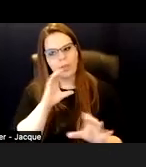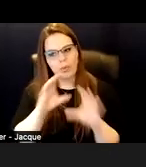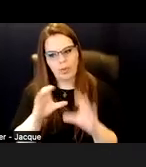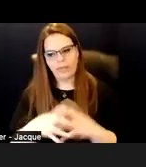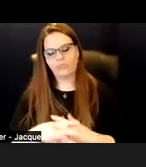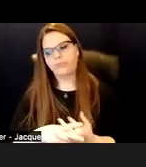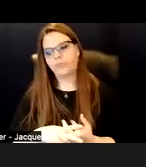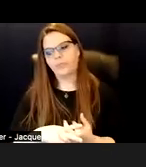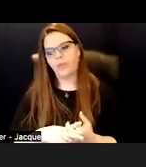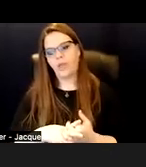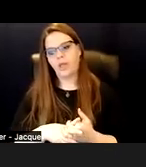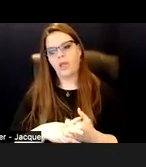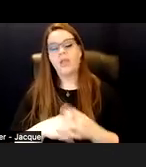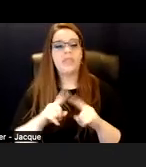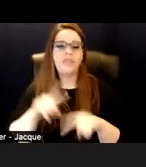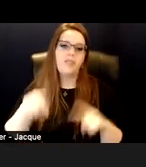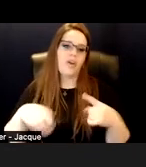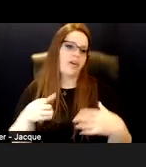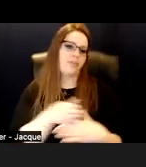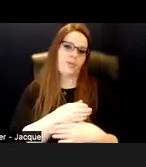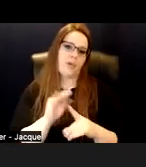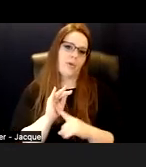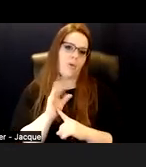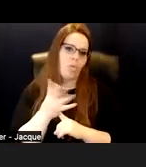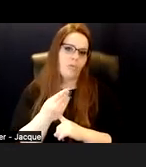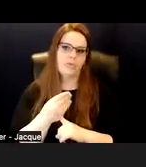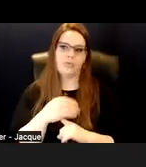This varies between cultures and within cultures.